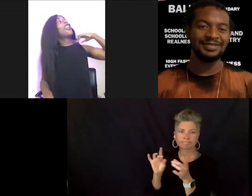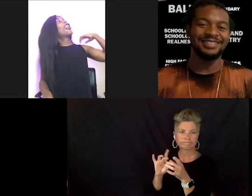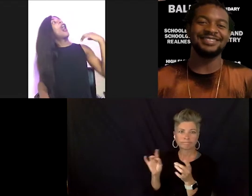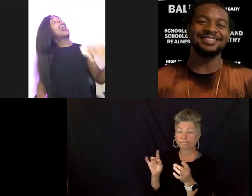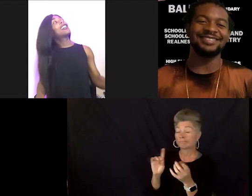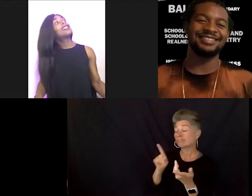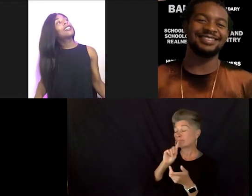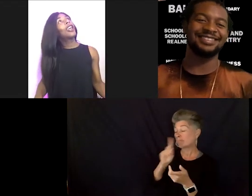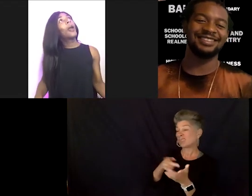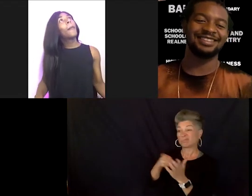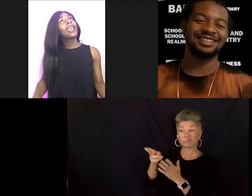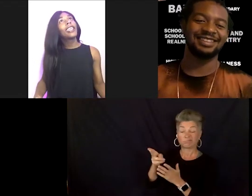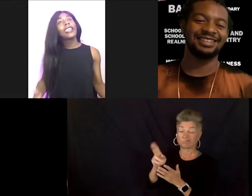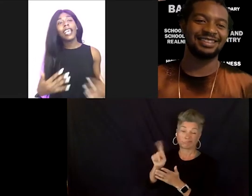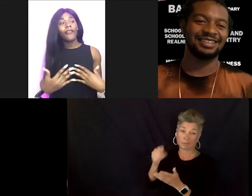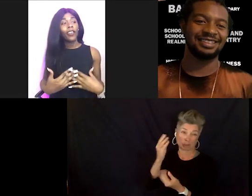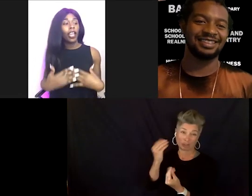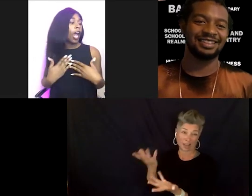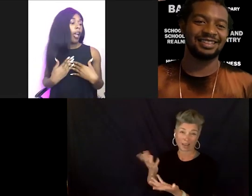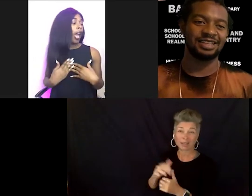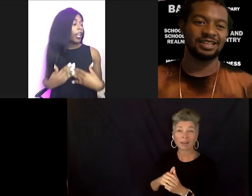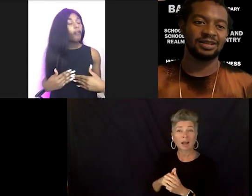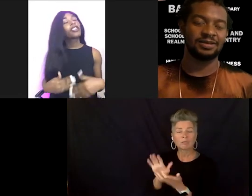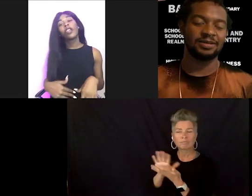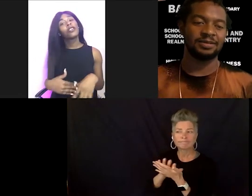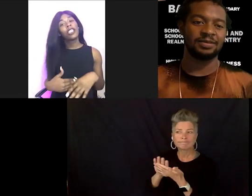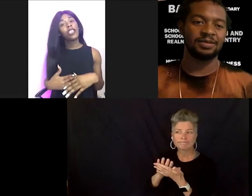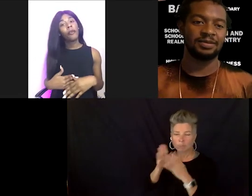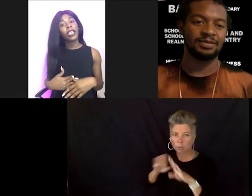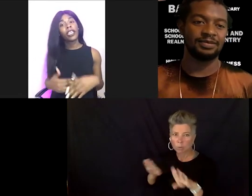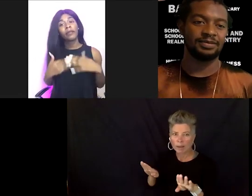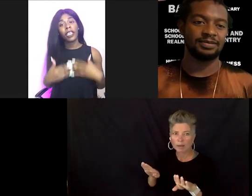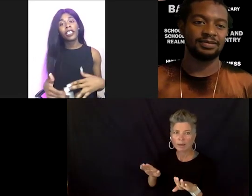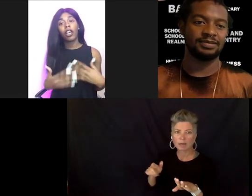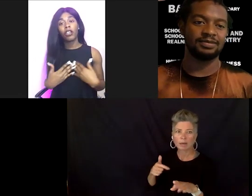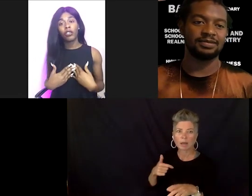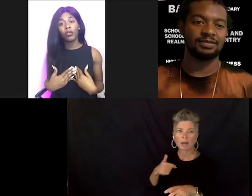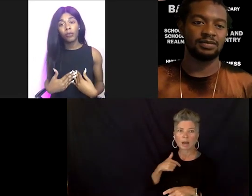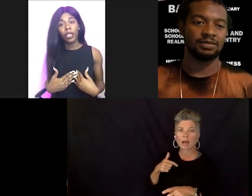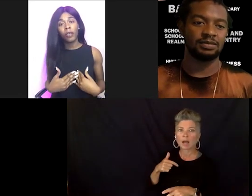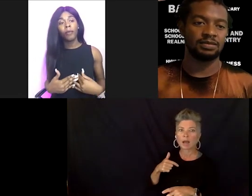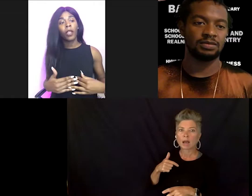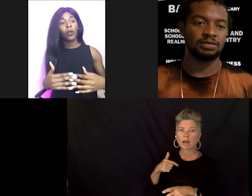No I, my kids I feel like I, I never chose any of my kids. My kids all choose me.